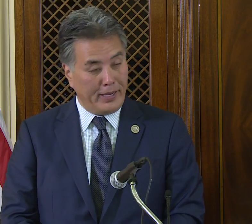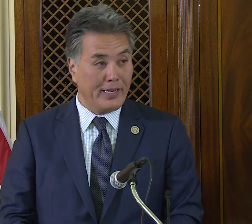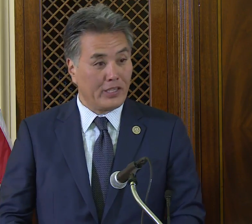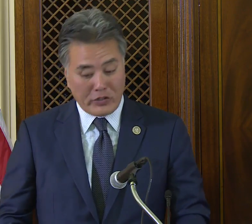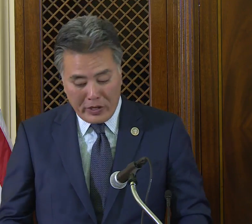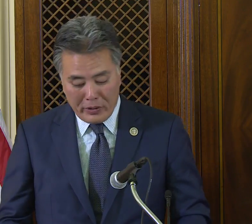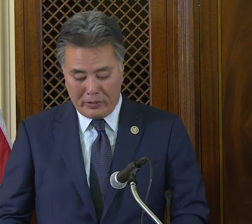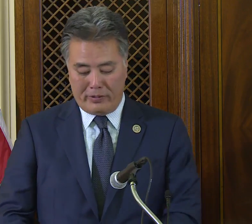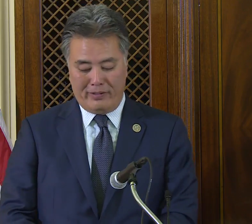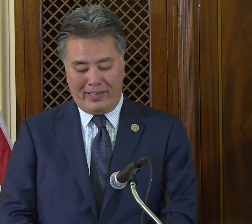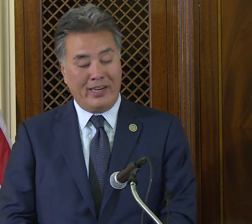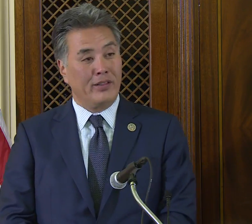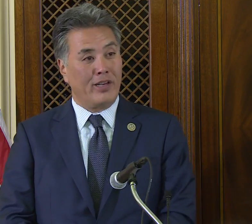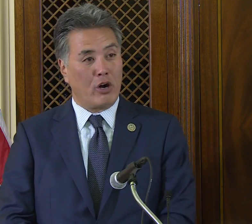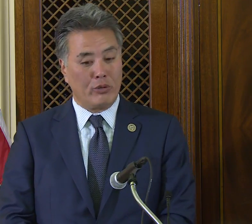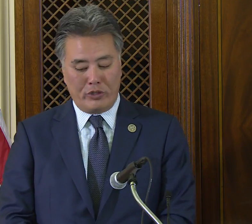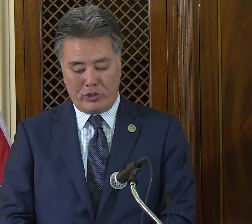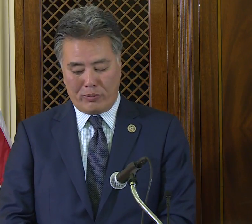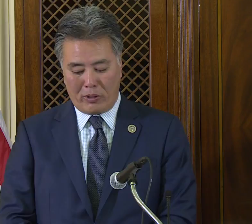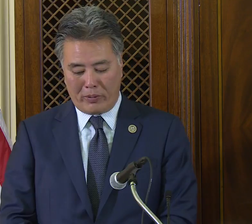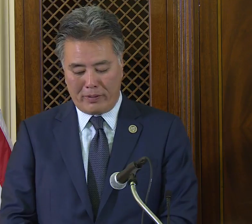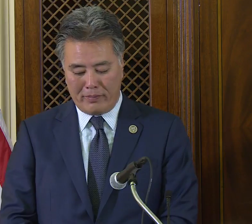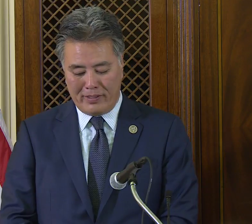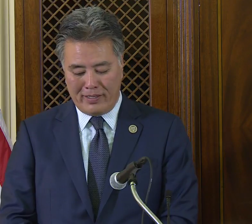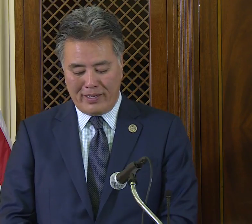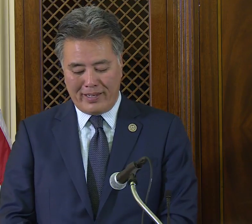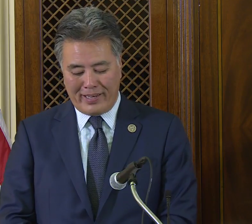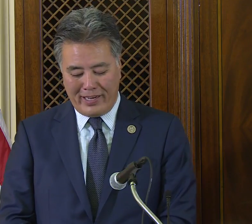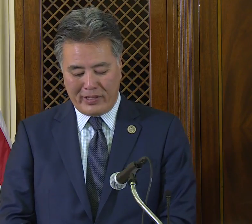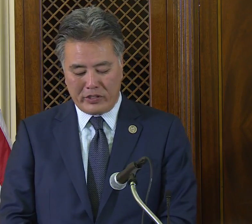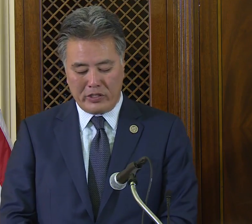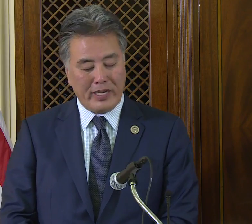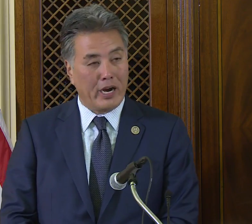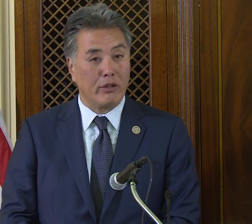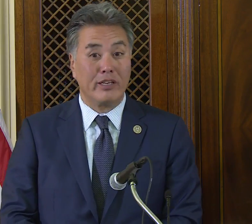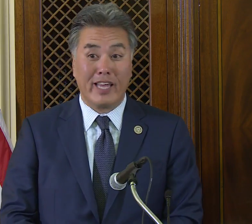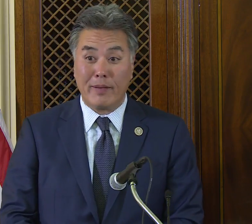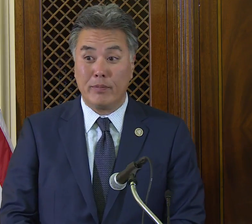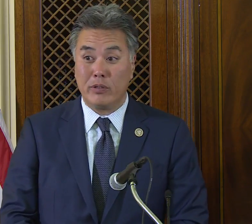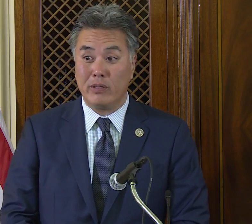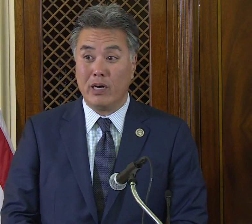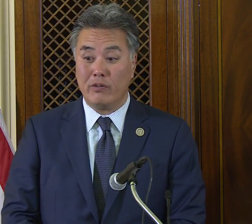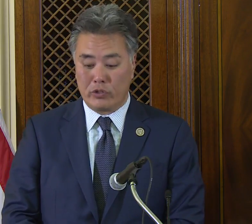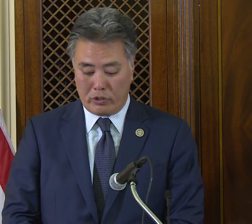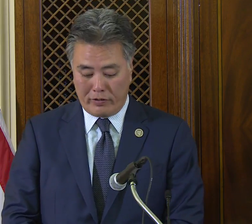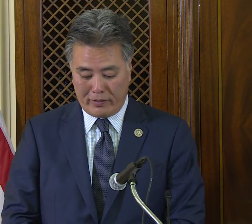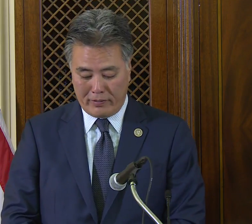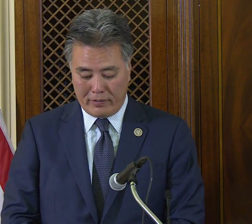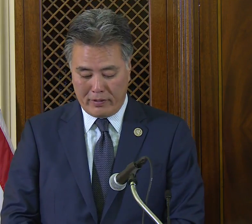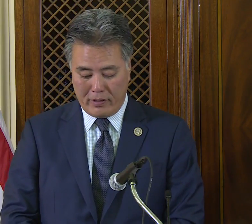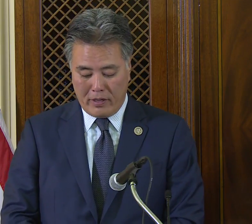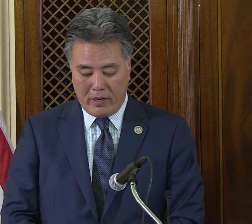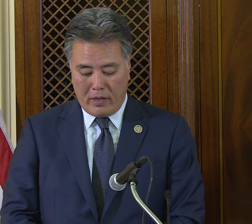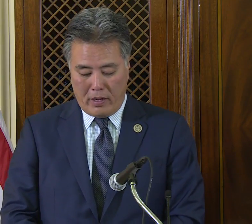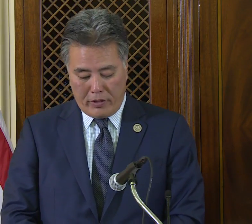He excelled in the ROTC program. Keith is entirely capable of serving.